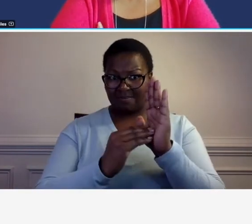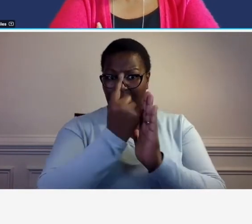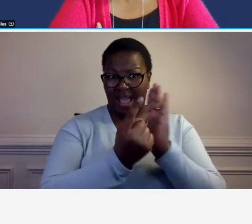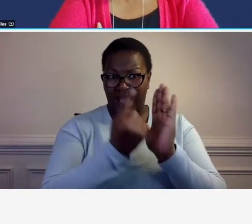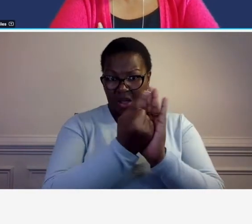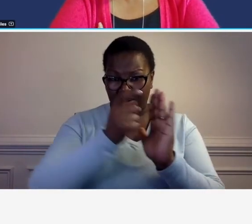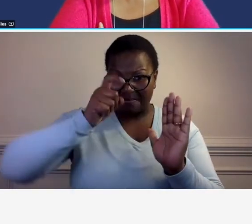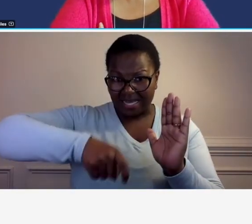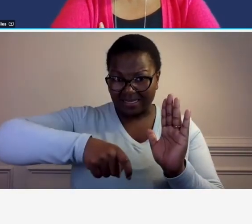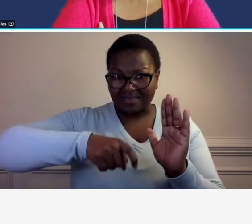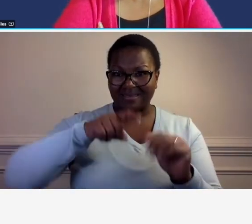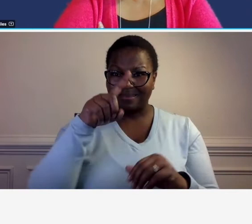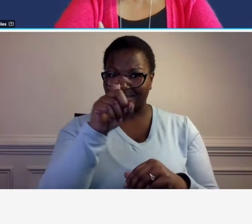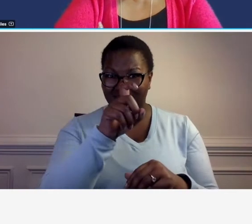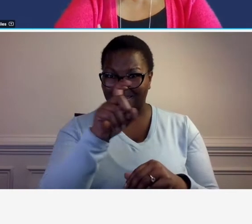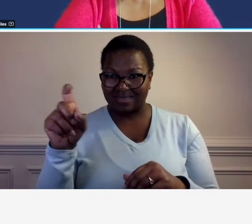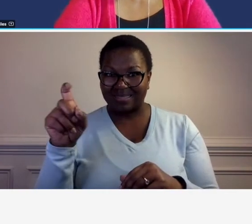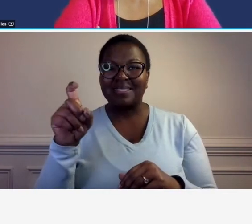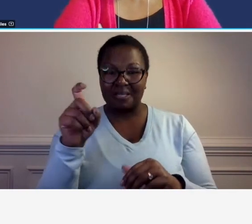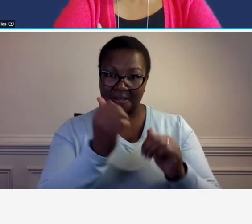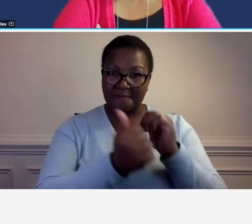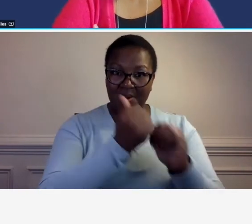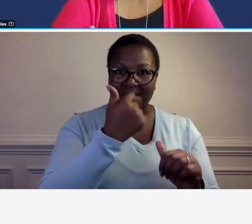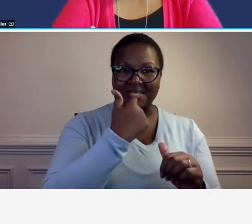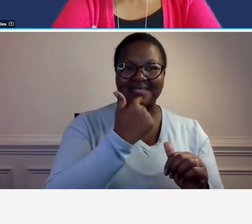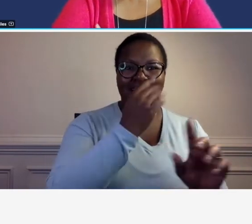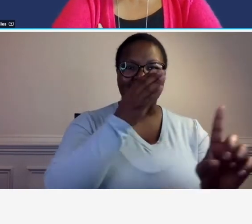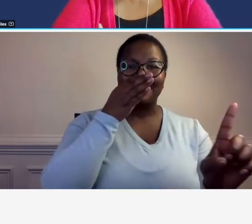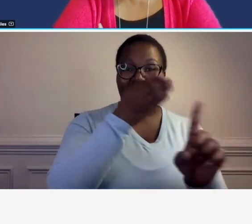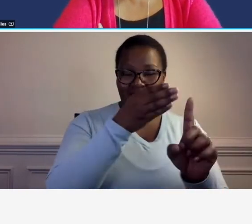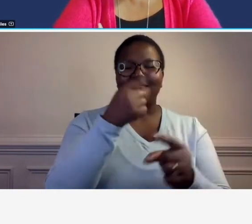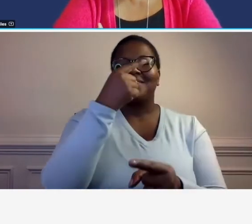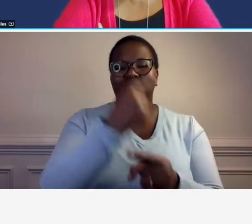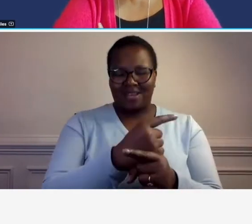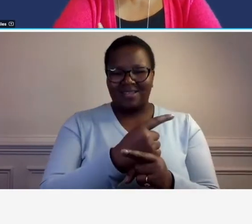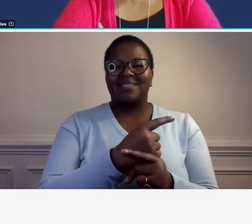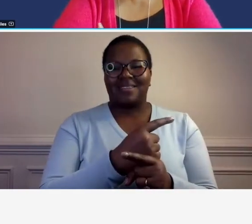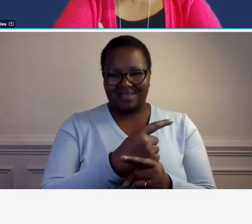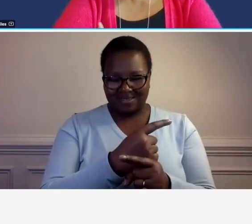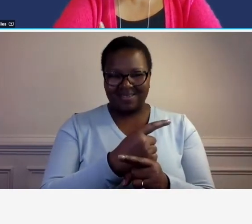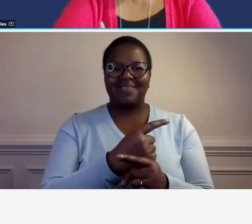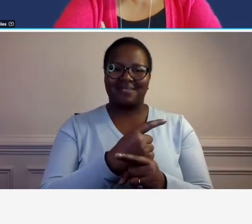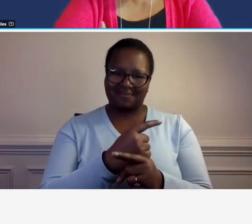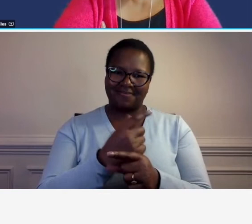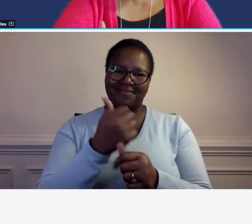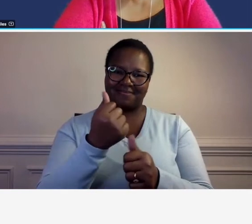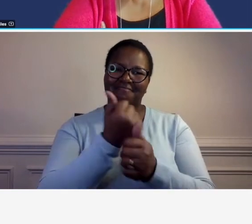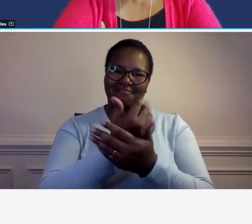okay so we have direct okay so that's correct so everybody is um well from from the people that are